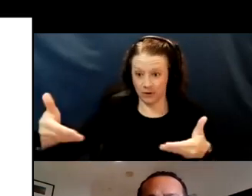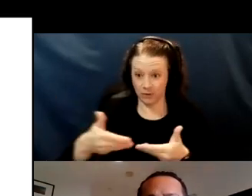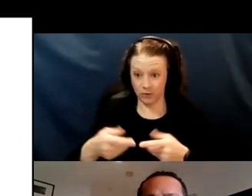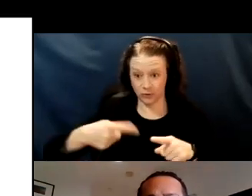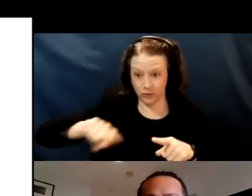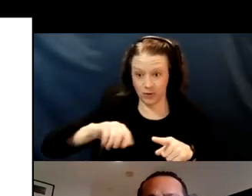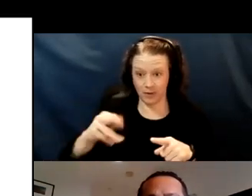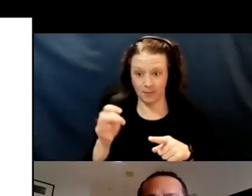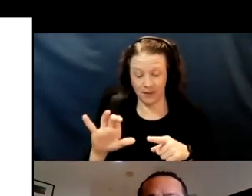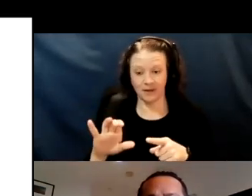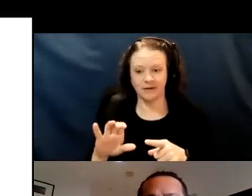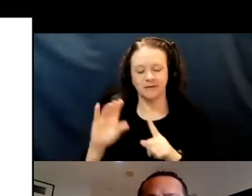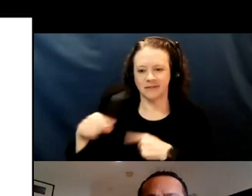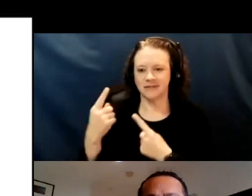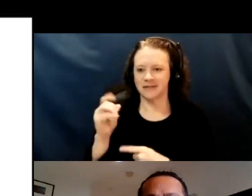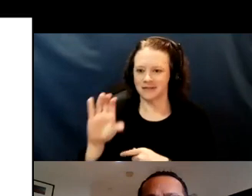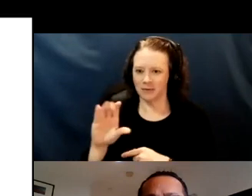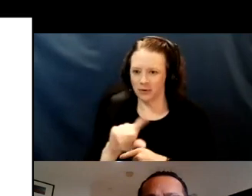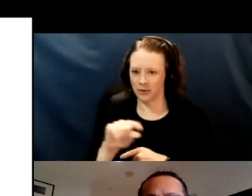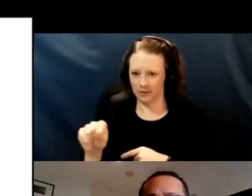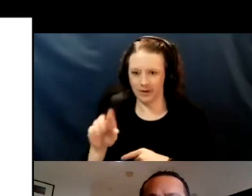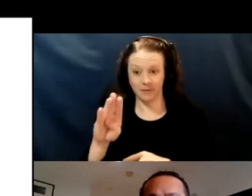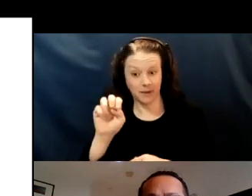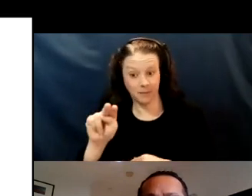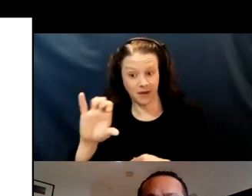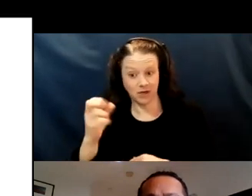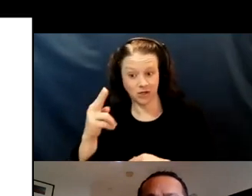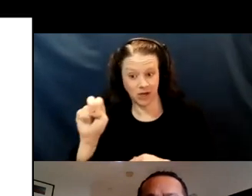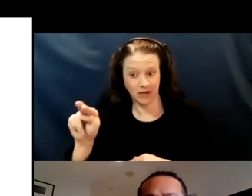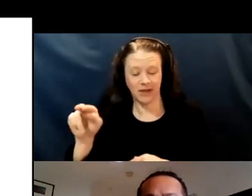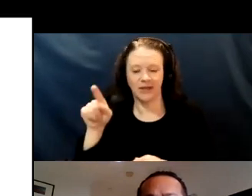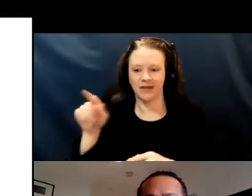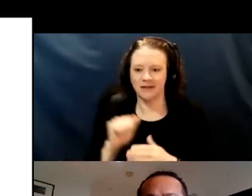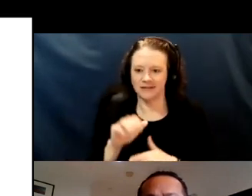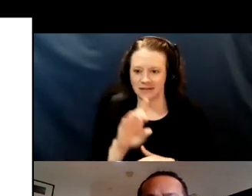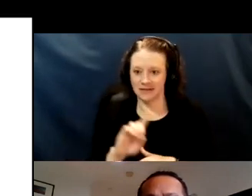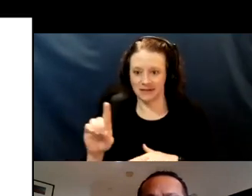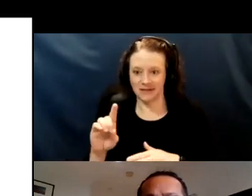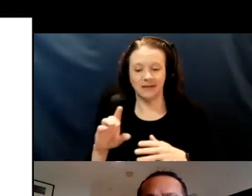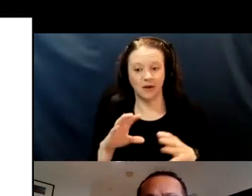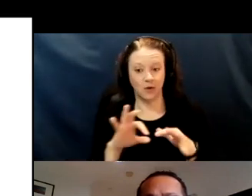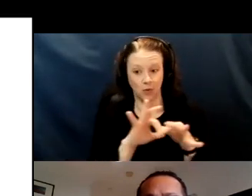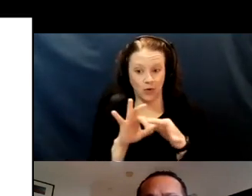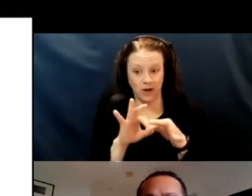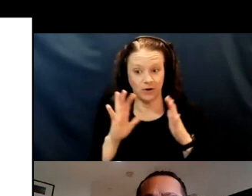Ben Chen, as some of you may know, is the Developmental Disabilities Coordinator at Alameda County.